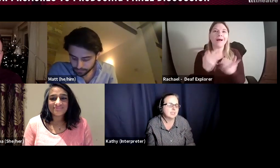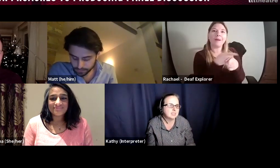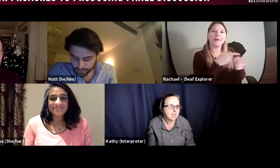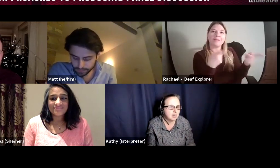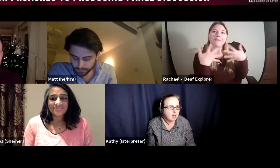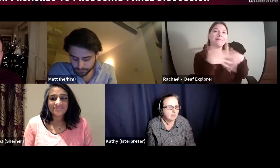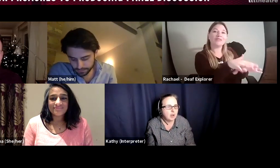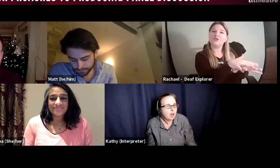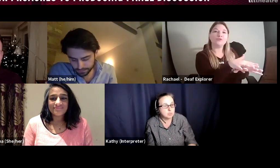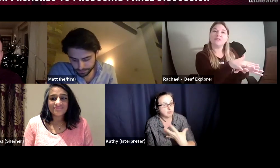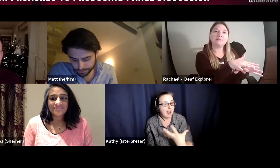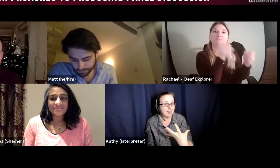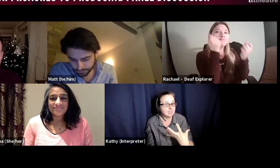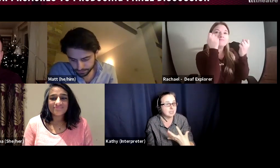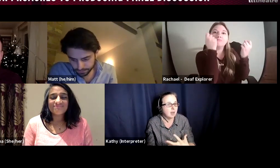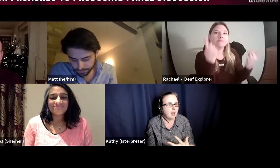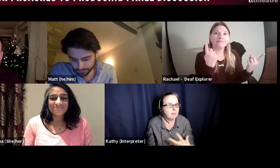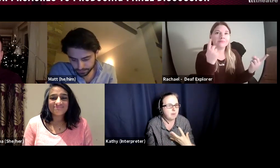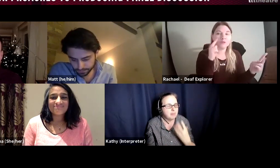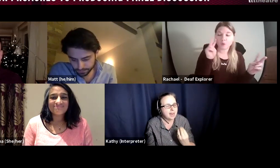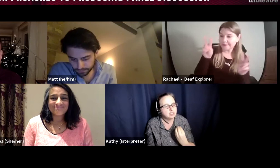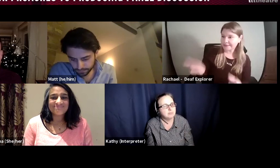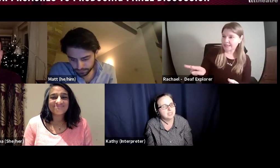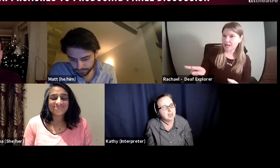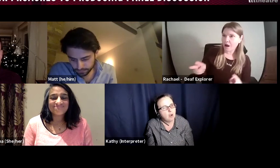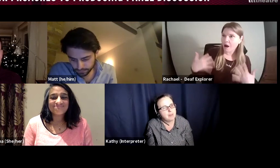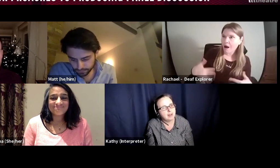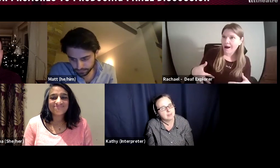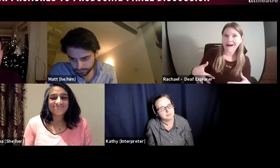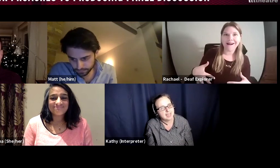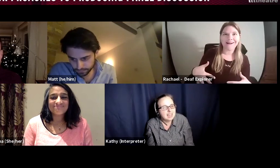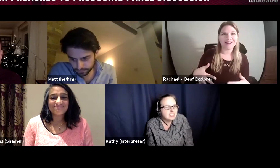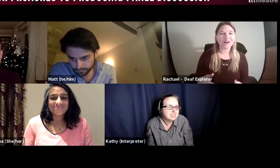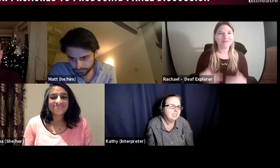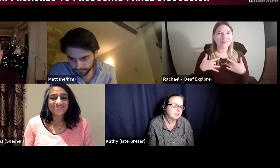seen. Their work was great but the mainstream did not know about them, had never seen them,